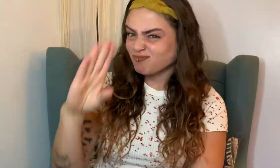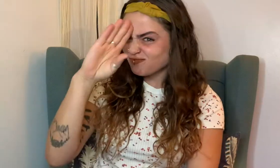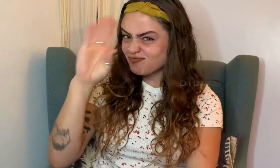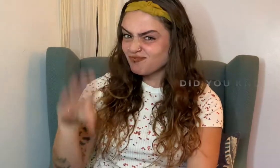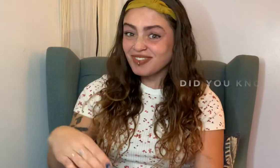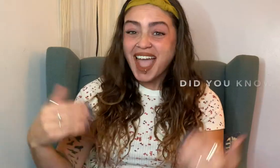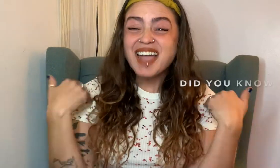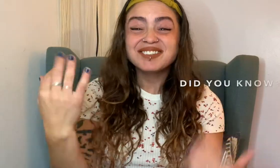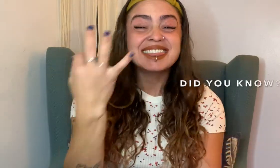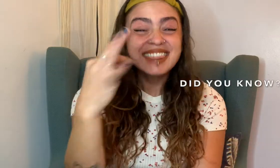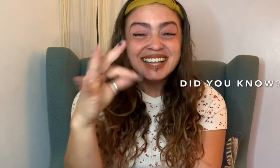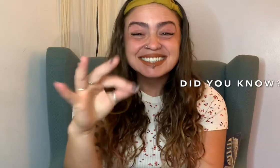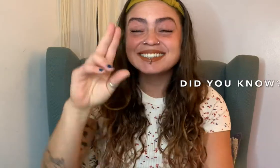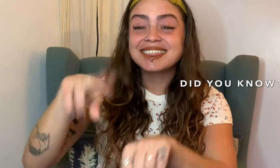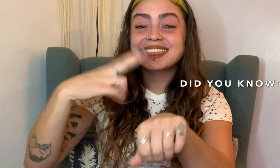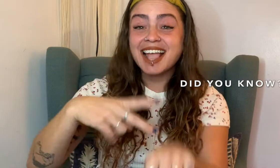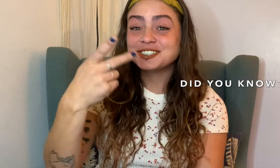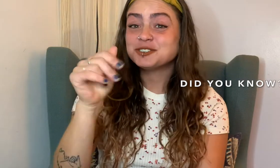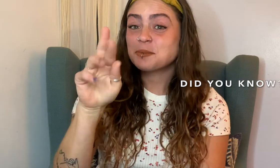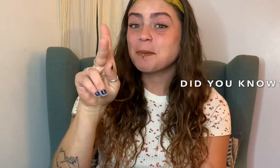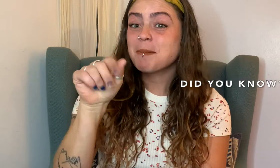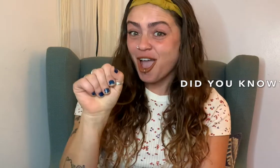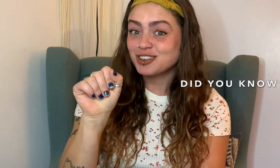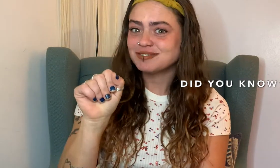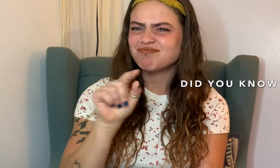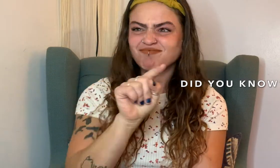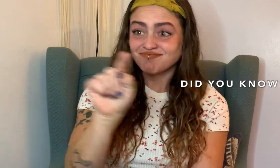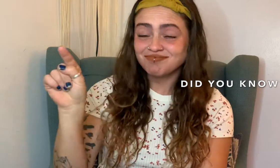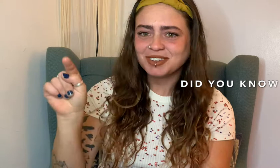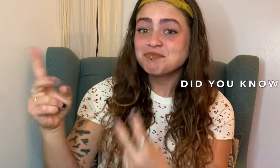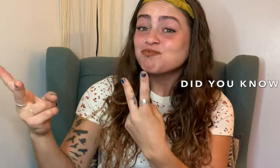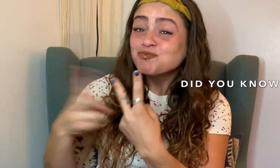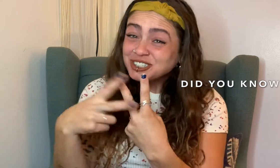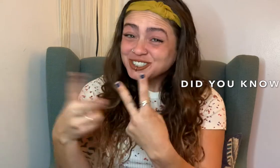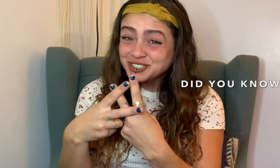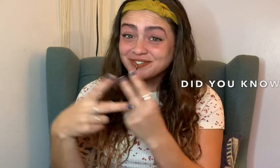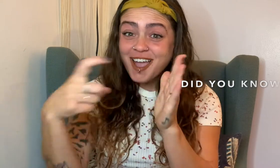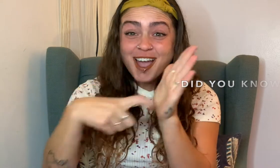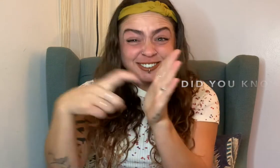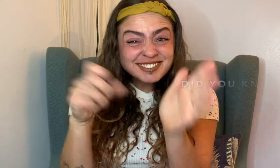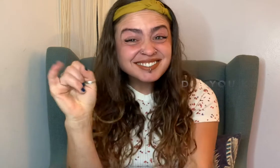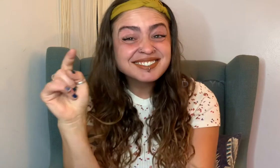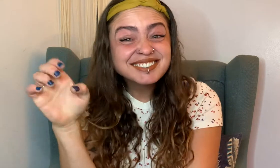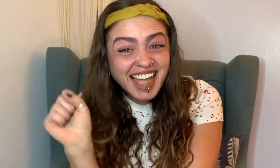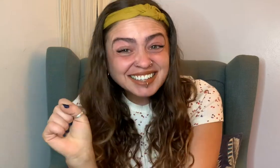there are 19 National Parks units preserving archaeological sites (in the U.S.)!